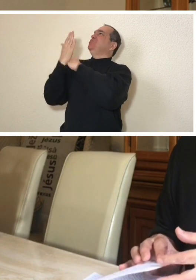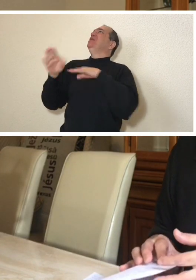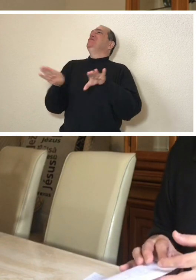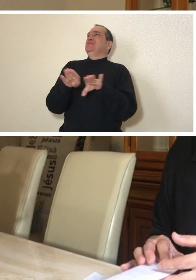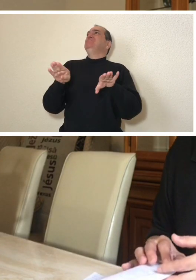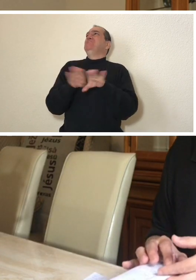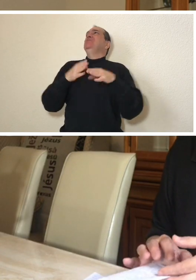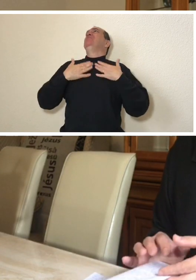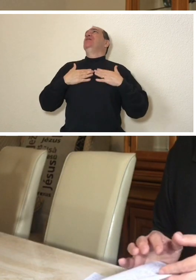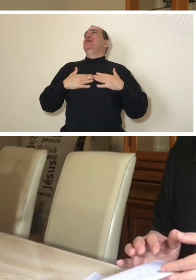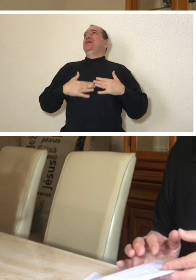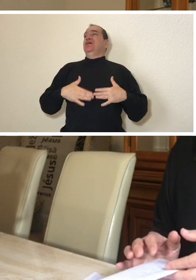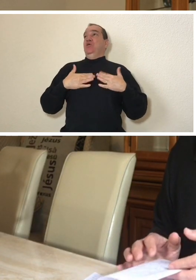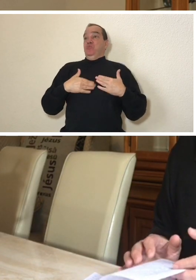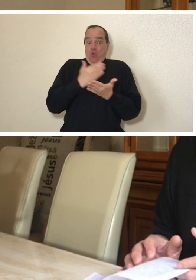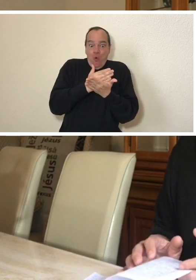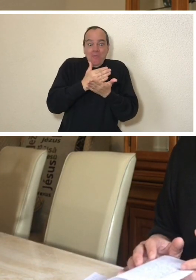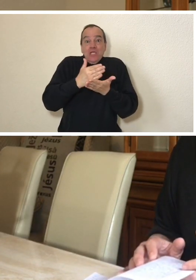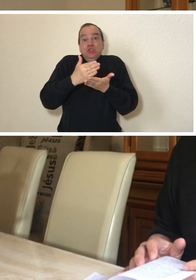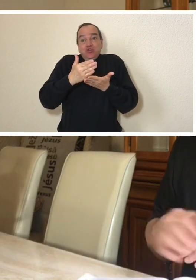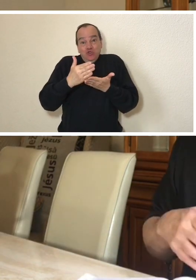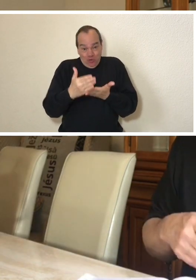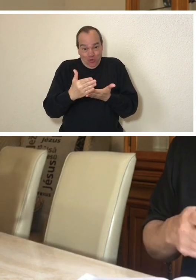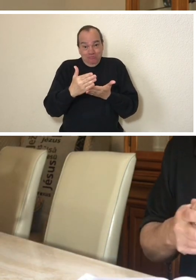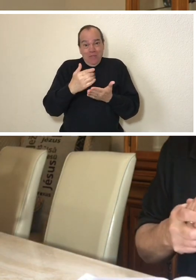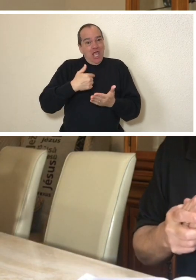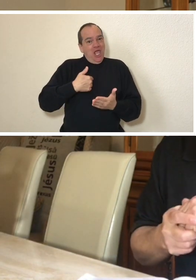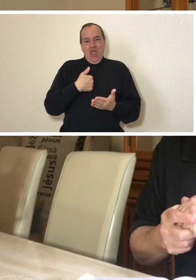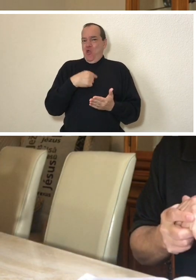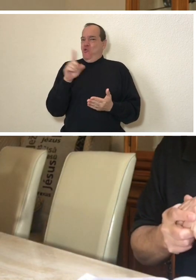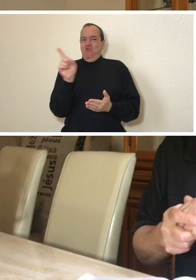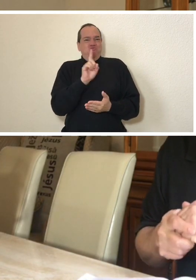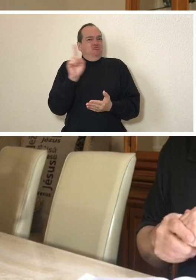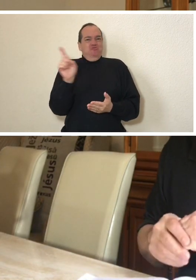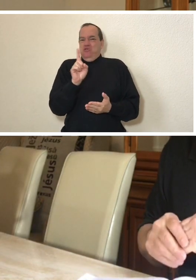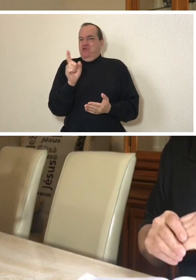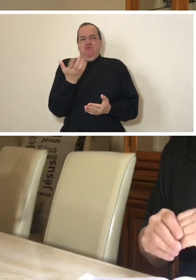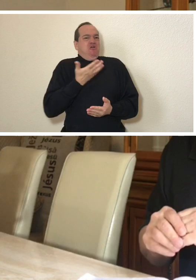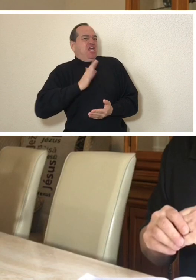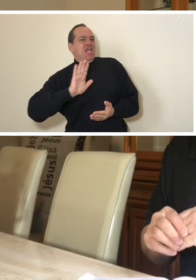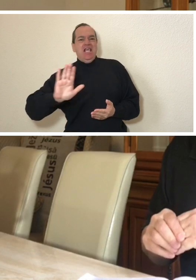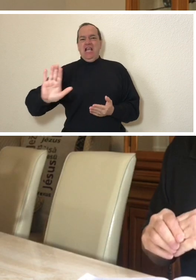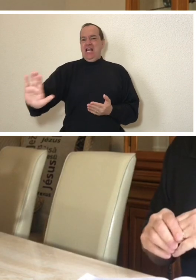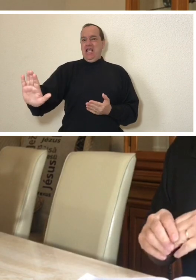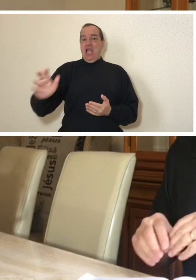I would go through. So from then on I no longer wanted to look